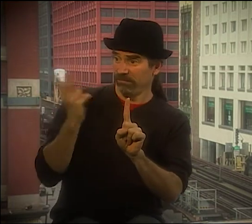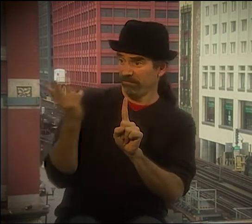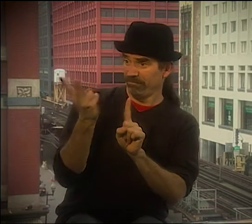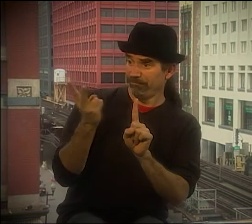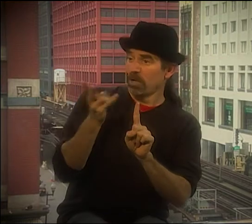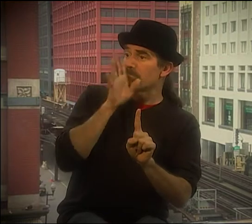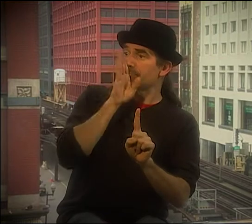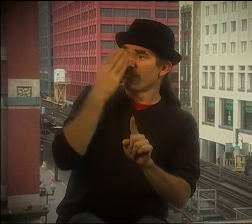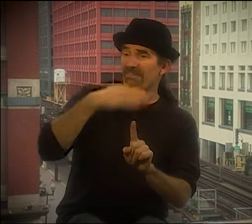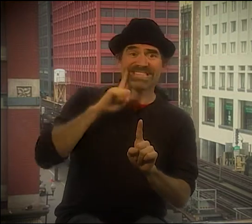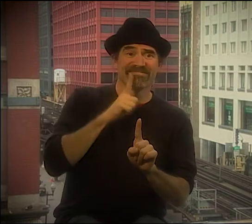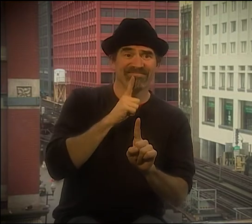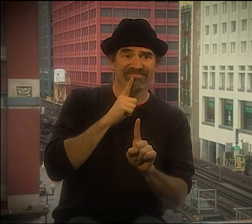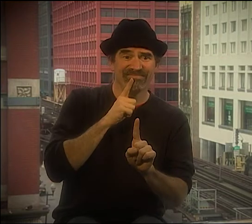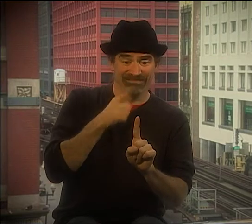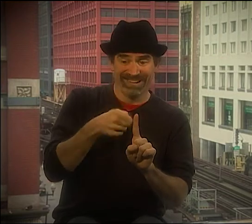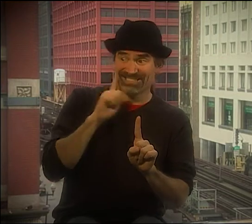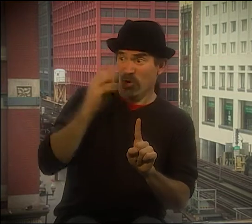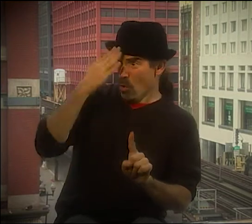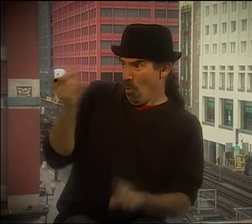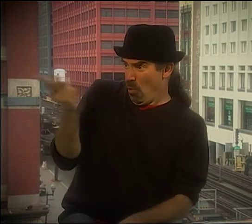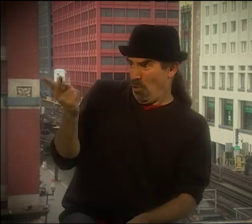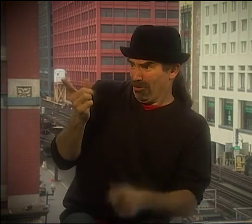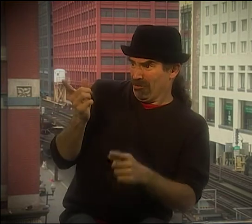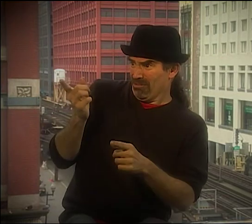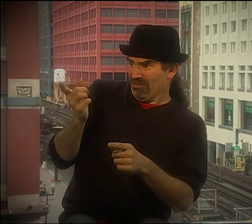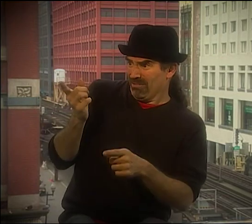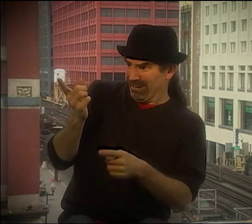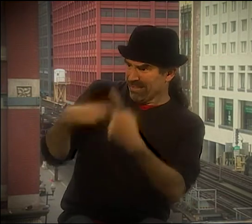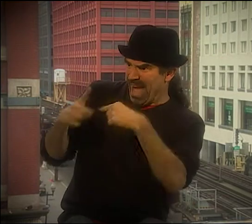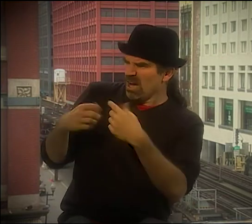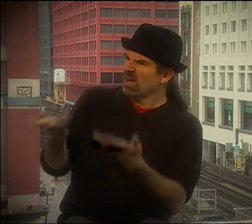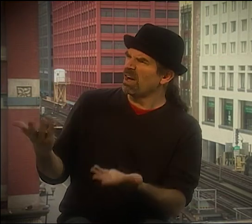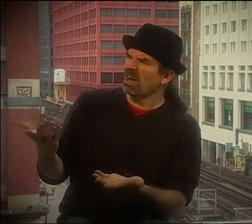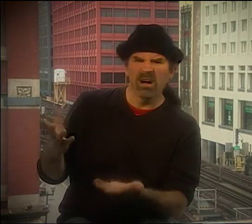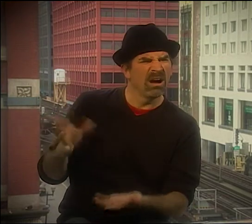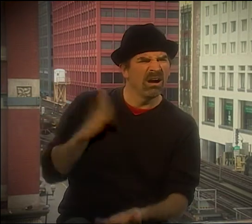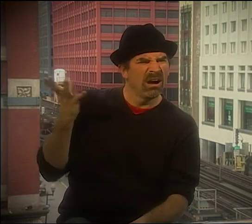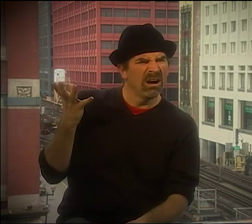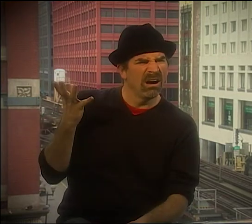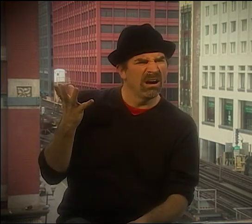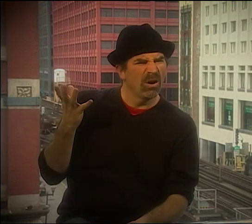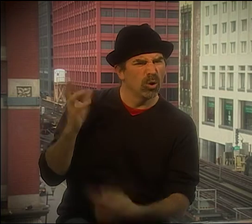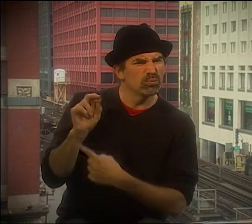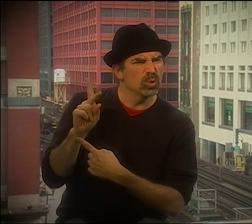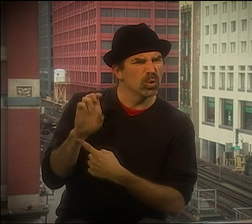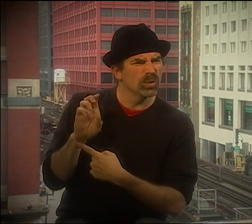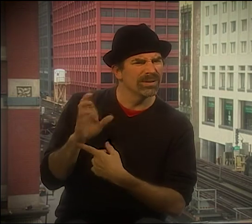PEOPLE ARE TALKING, AND CAN SIGN BUT THEY DON'T, A DEAF PERSON COMES UP, IF THEY DECIDE TO SPEAK IN FRONT